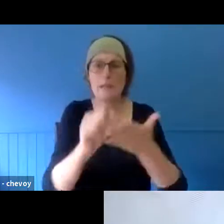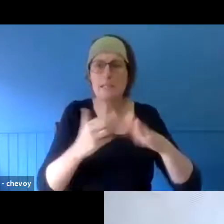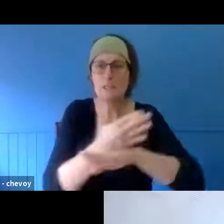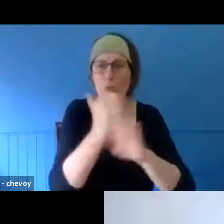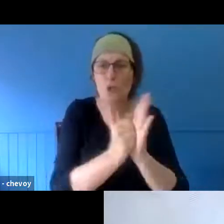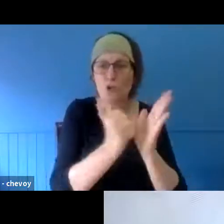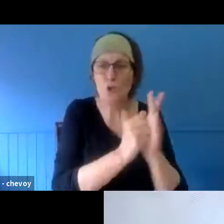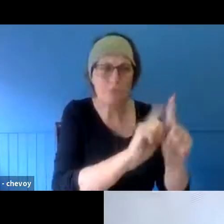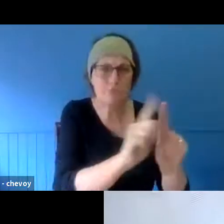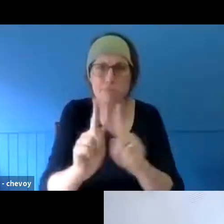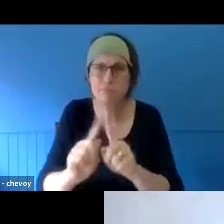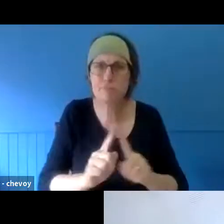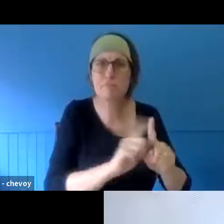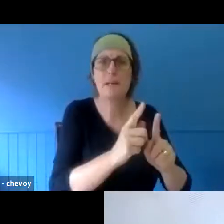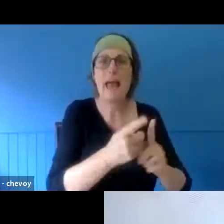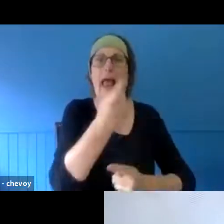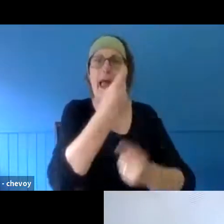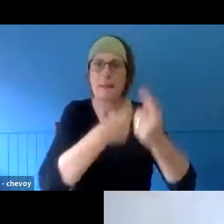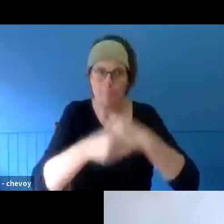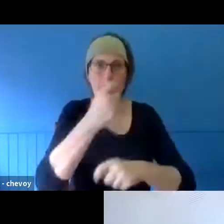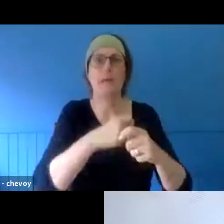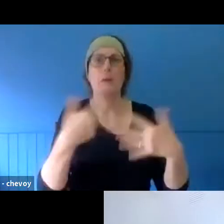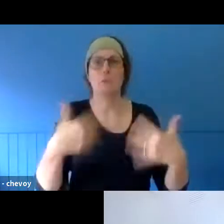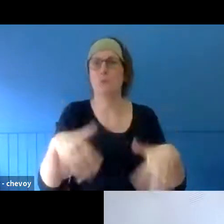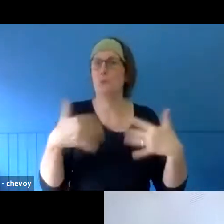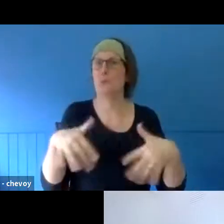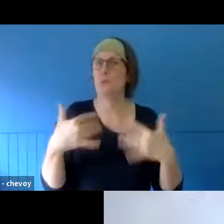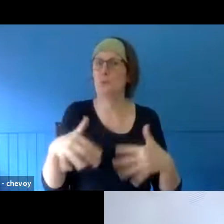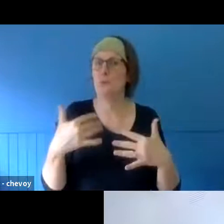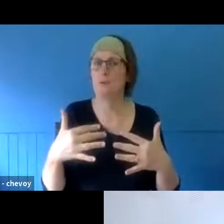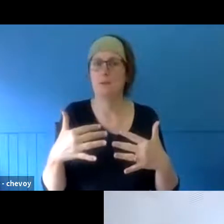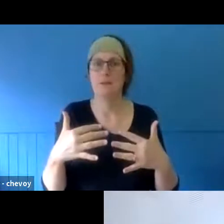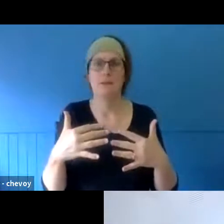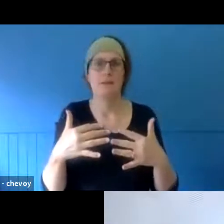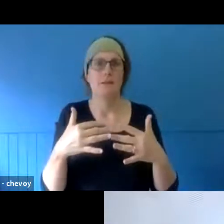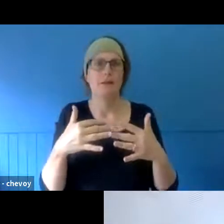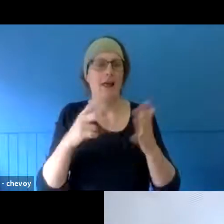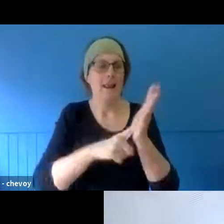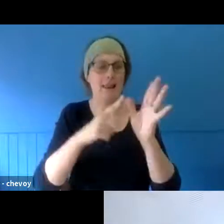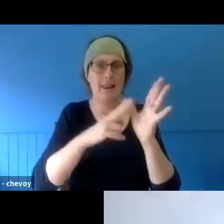workshops which developed into quite a profound lantern parade and series